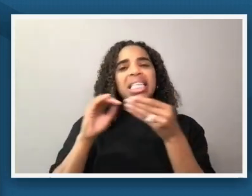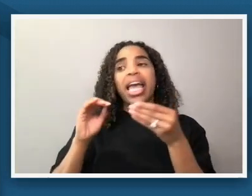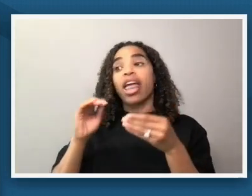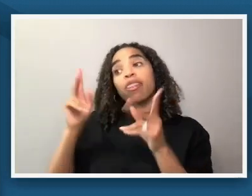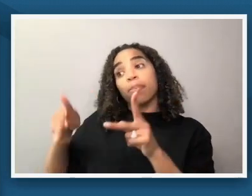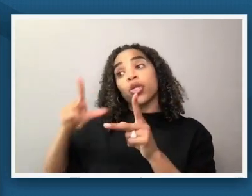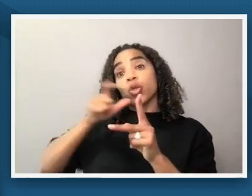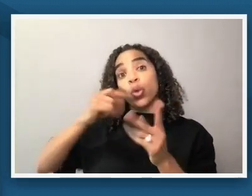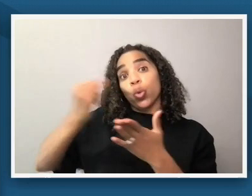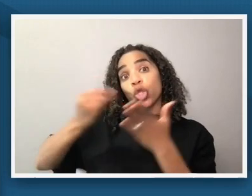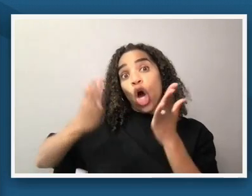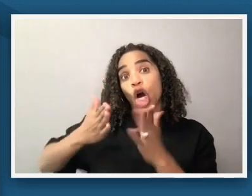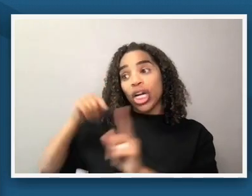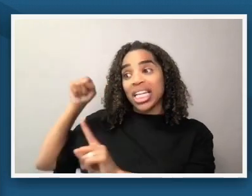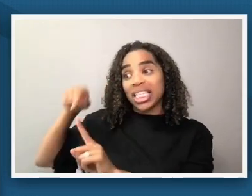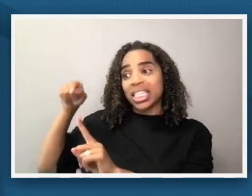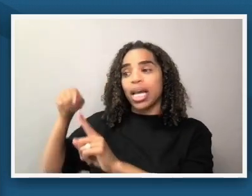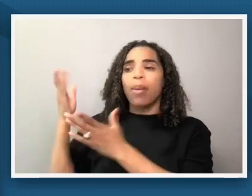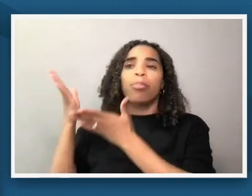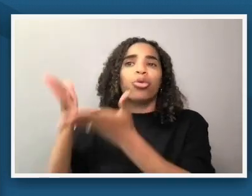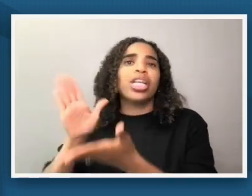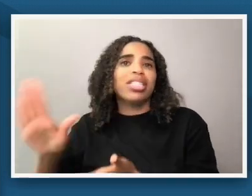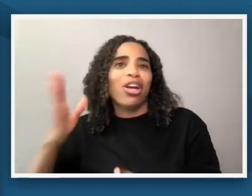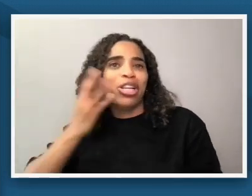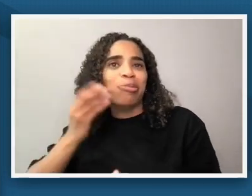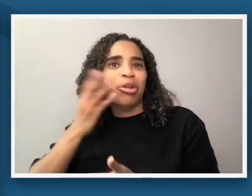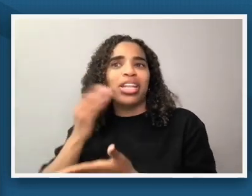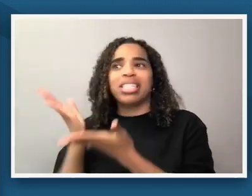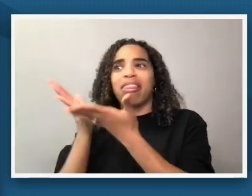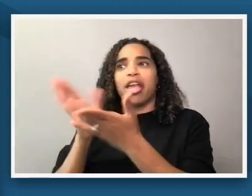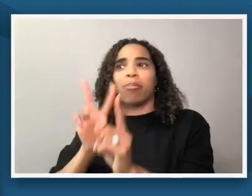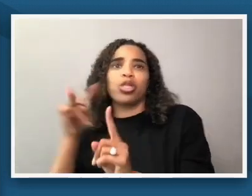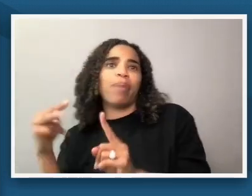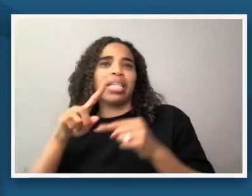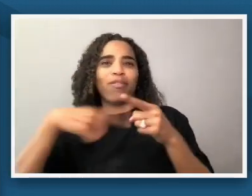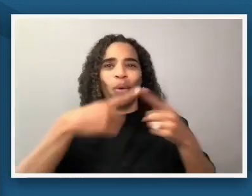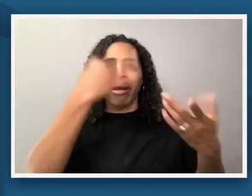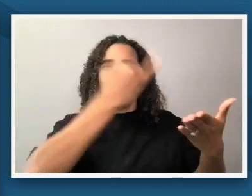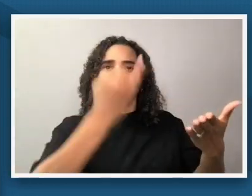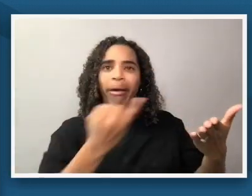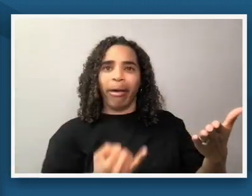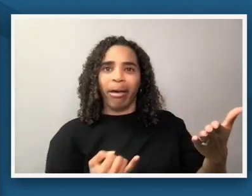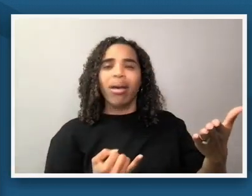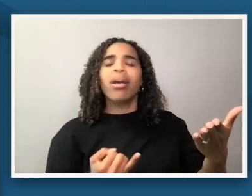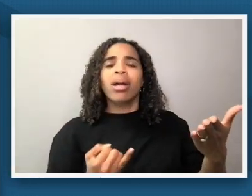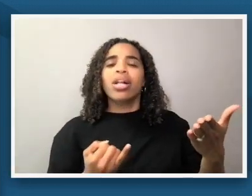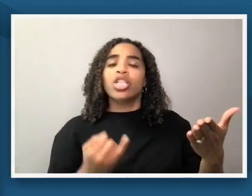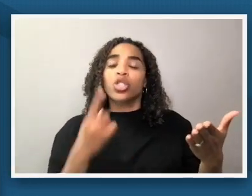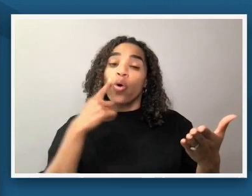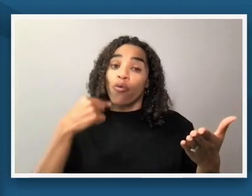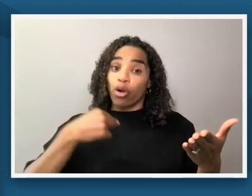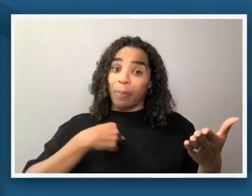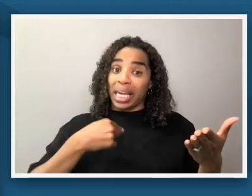and their lens to whatever artwork they're creating and so it's an it for me is an